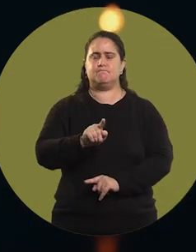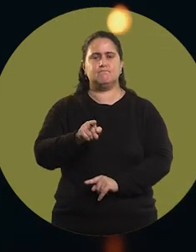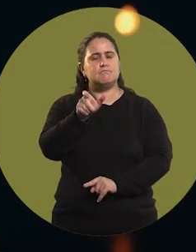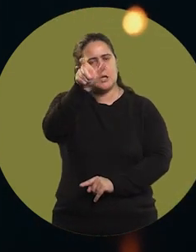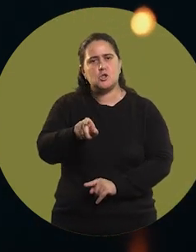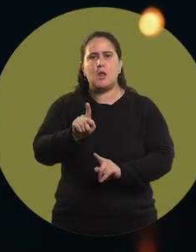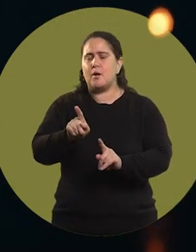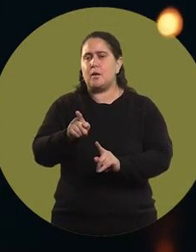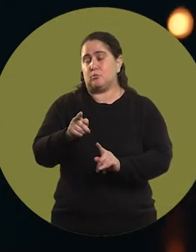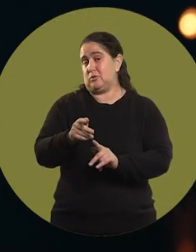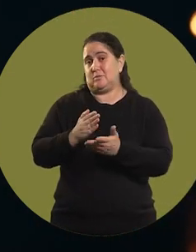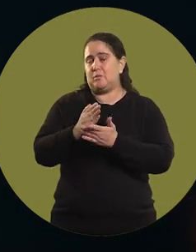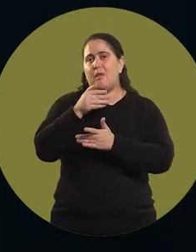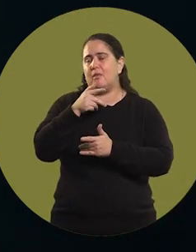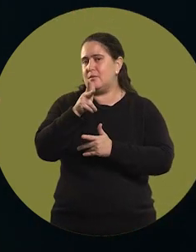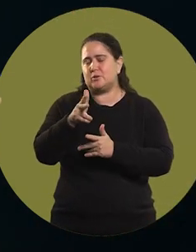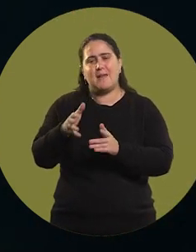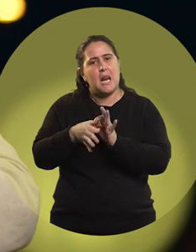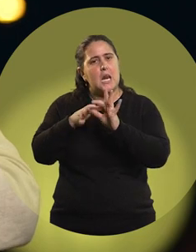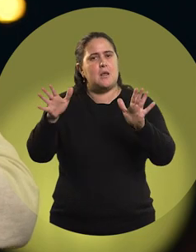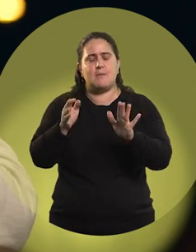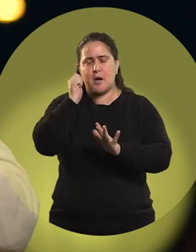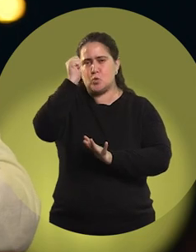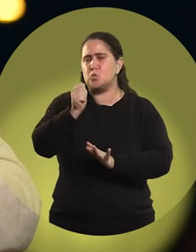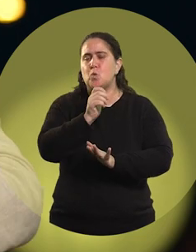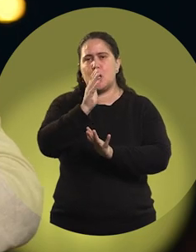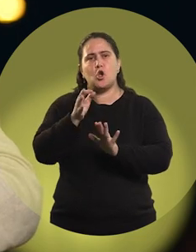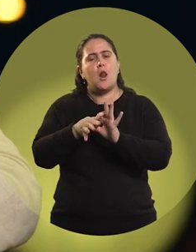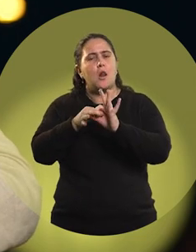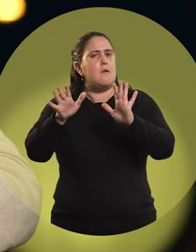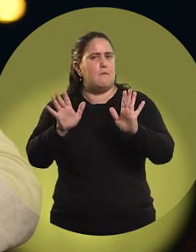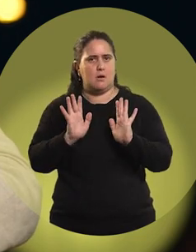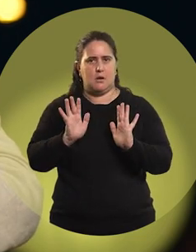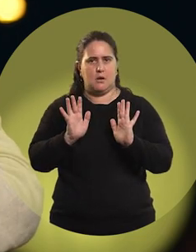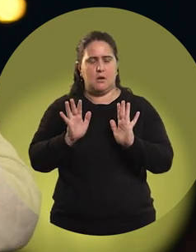People have to be, as I say, free. Free to dream